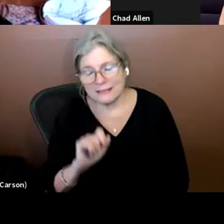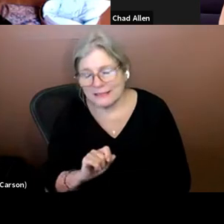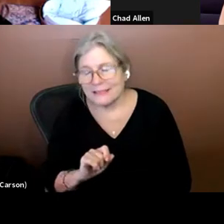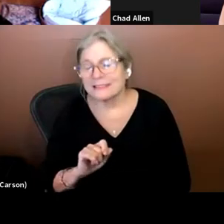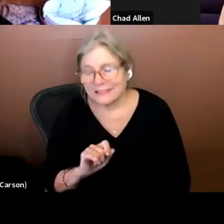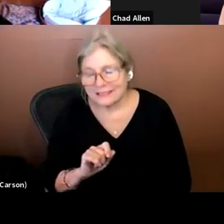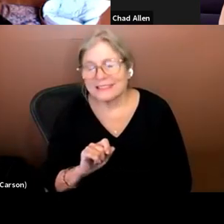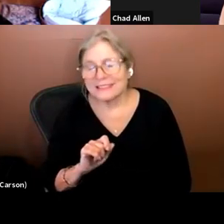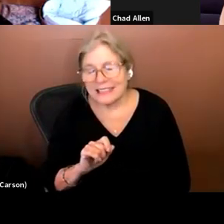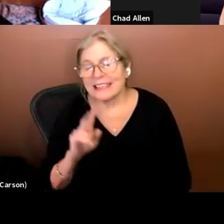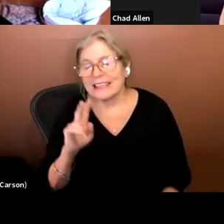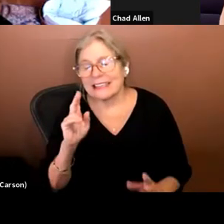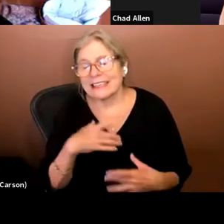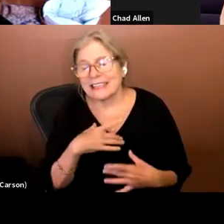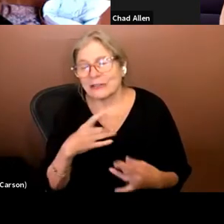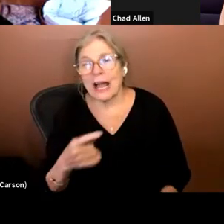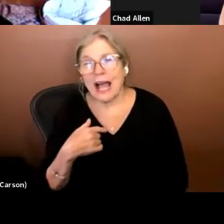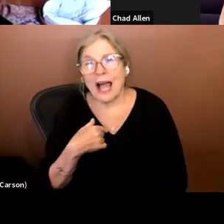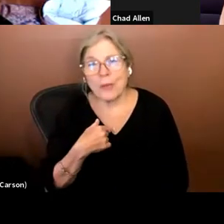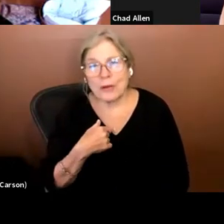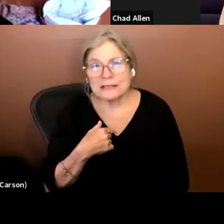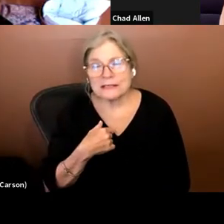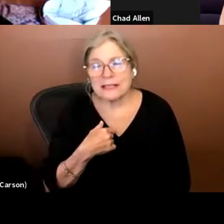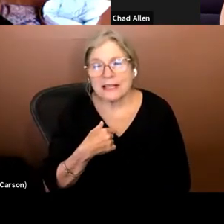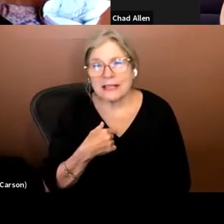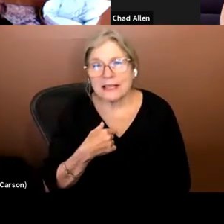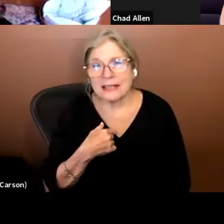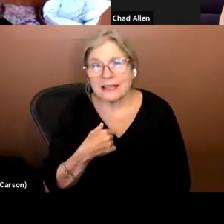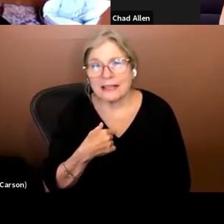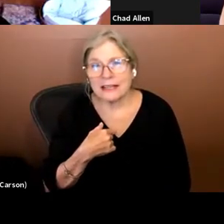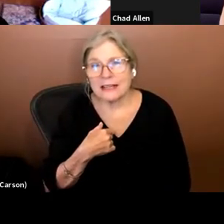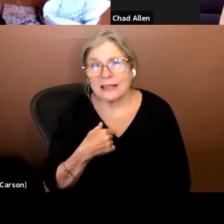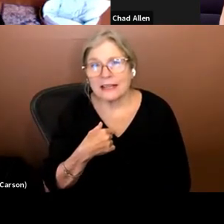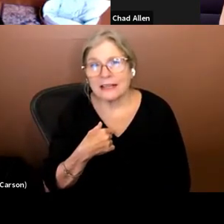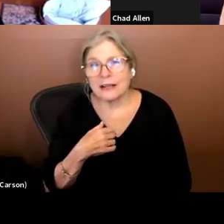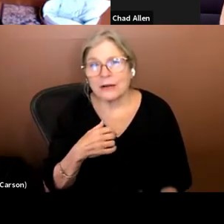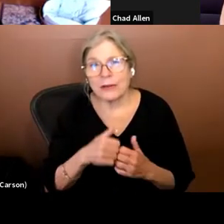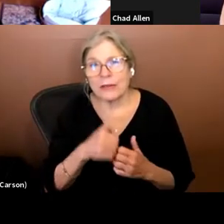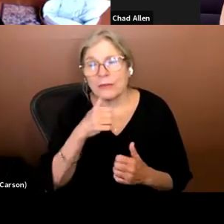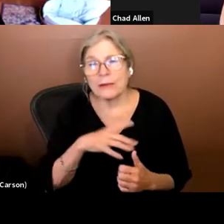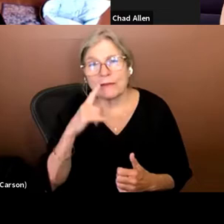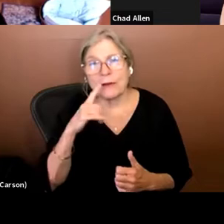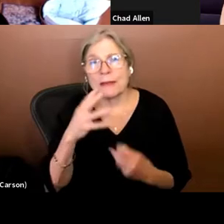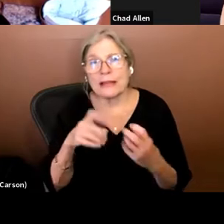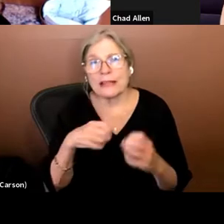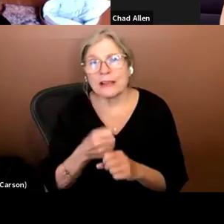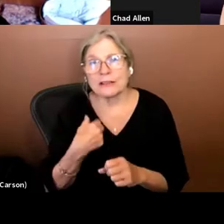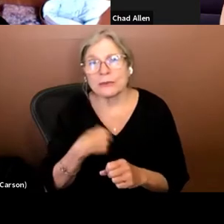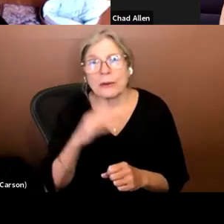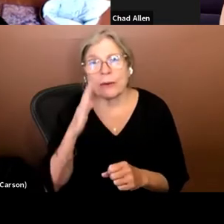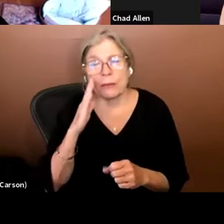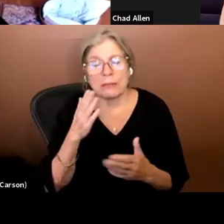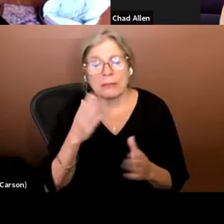interesting topic. I was with a woman for many years and we were going to have children and she became